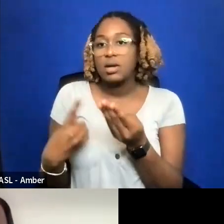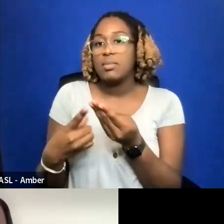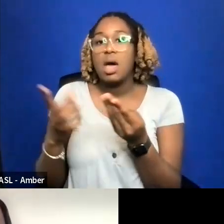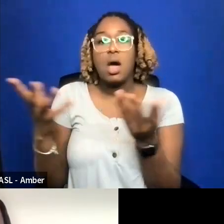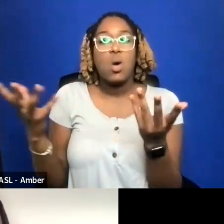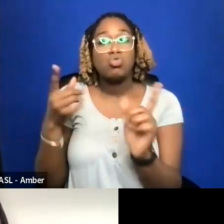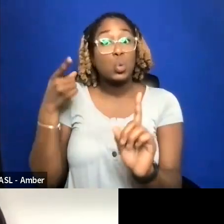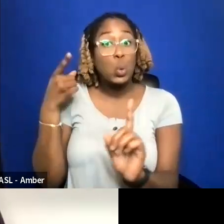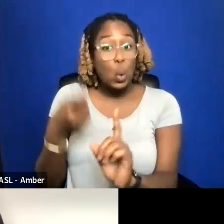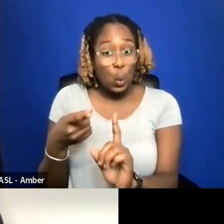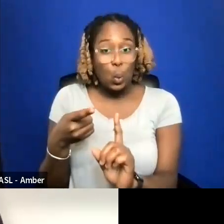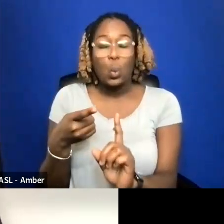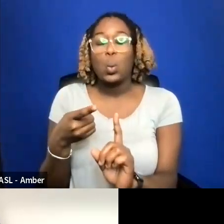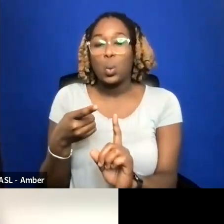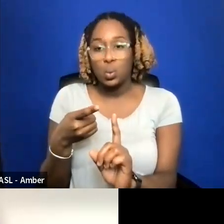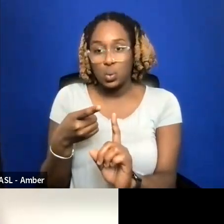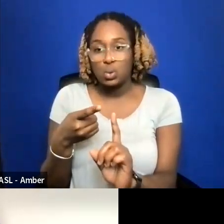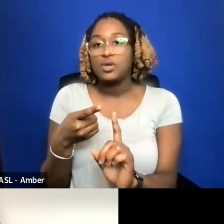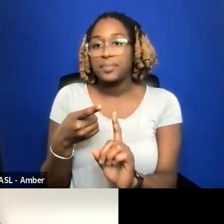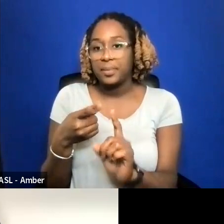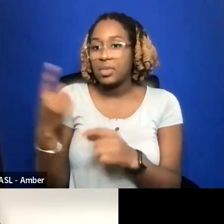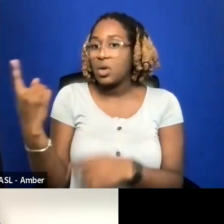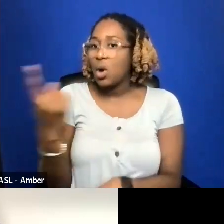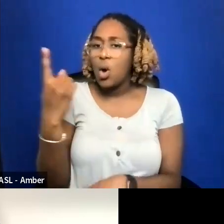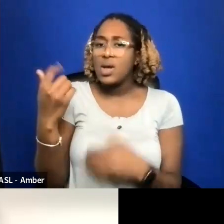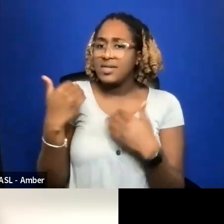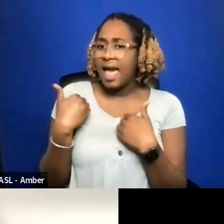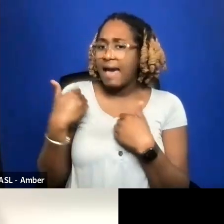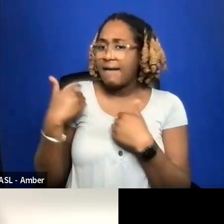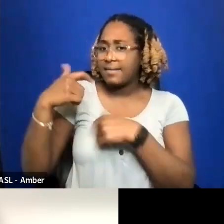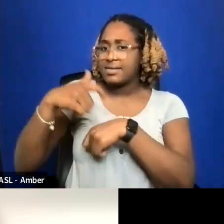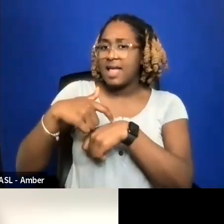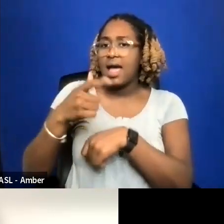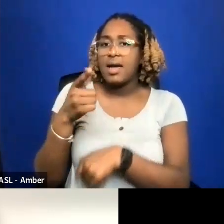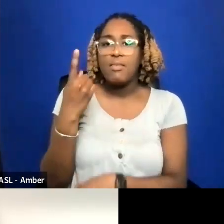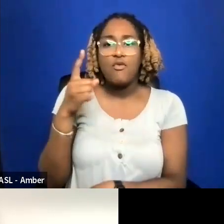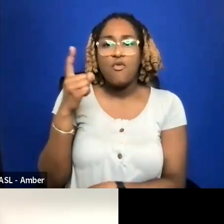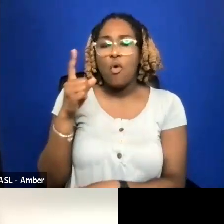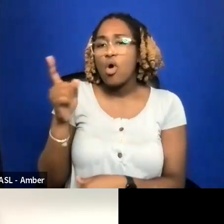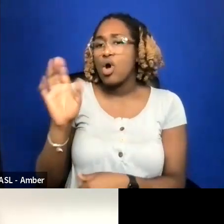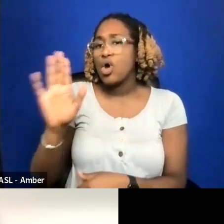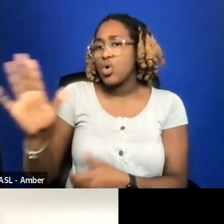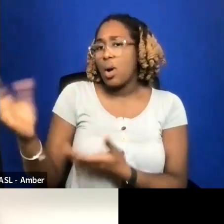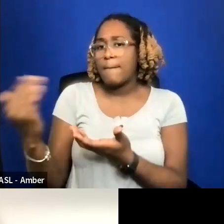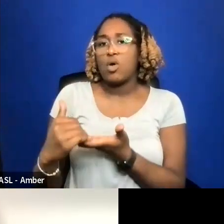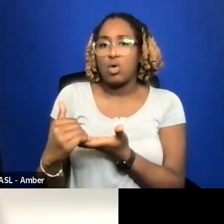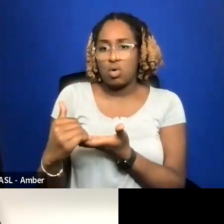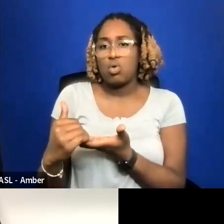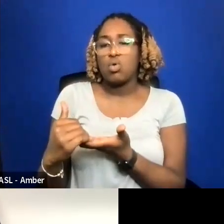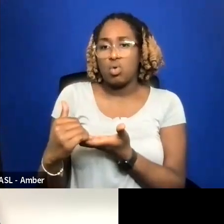ROOM FOR WHOEVER YOU WANT TO PARTNER WITH TO OR PITCH TO TO ASK QUESTIONS.